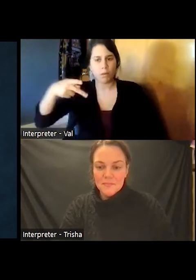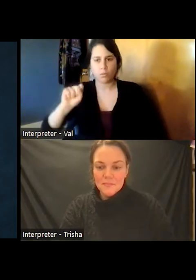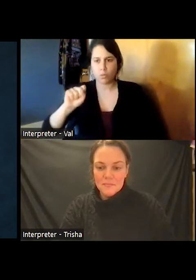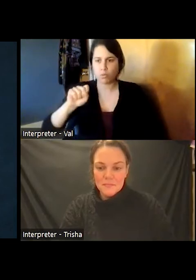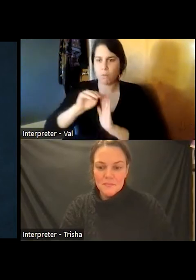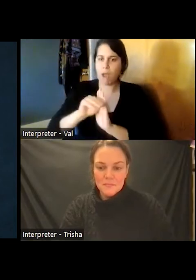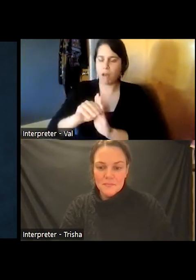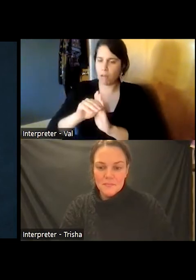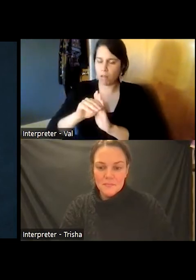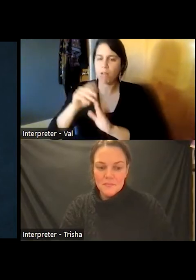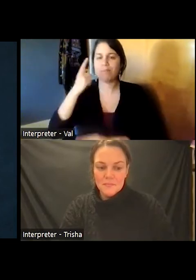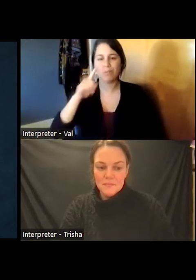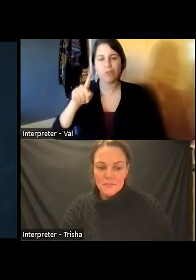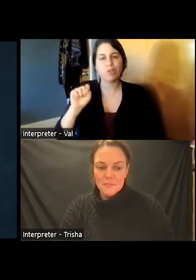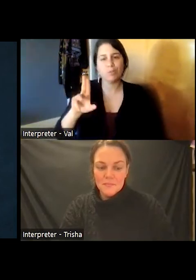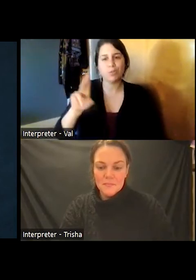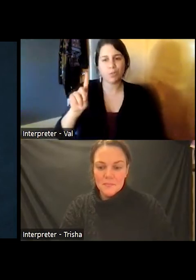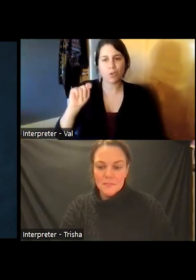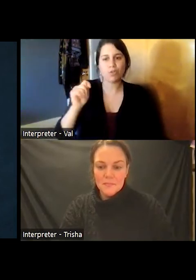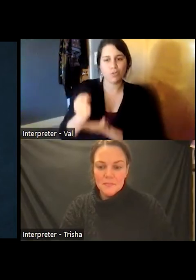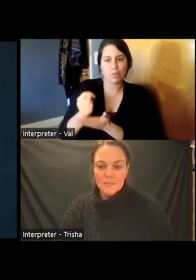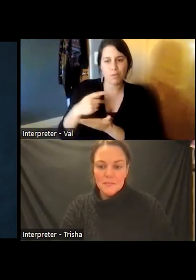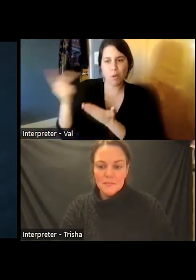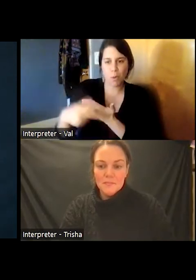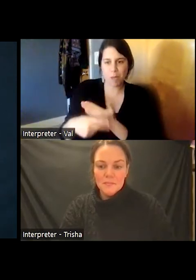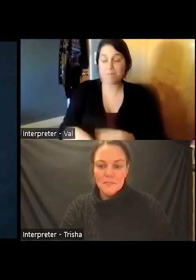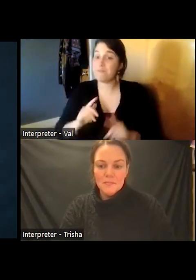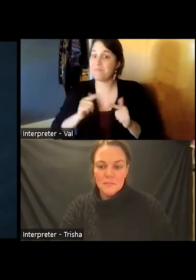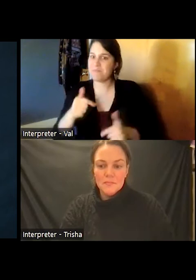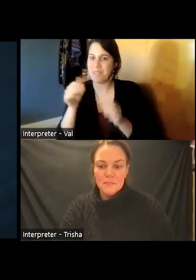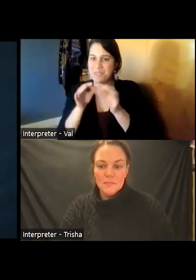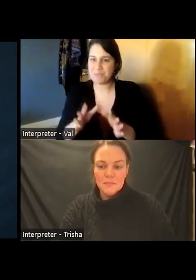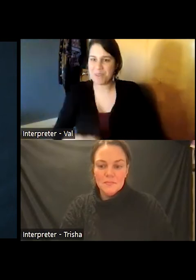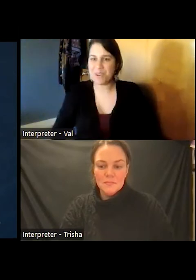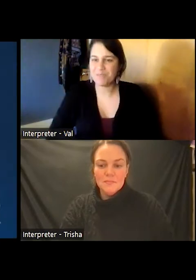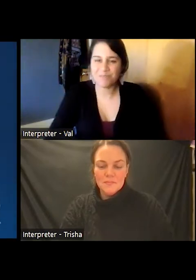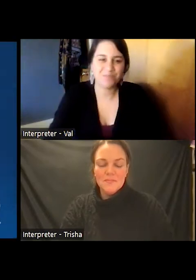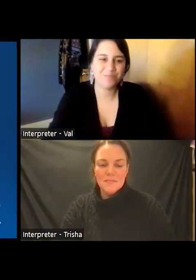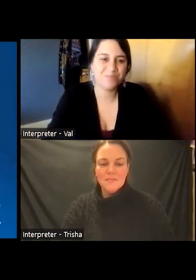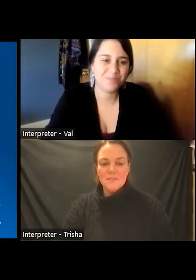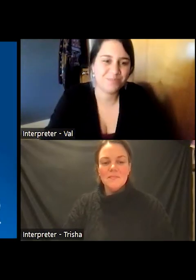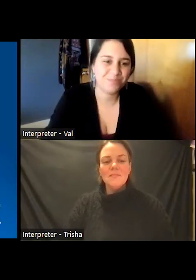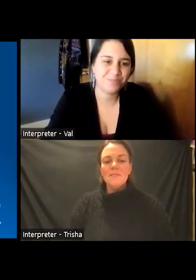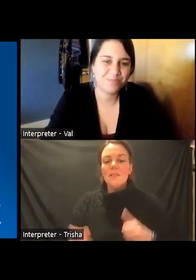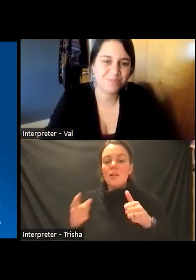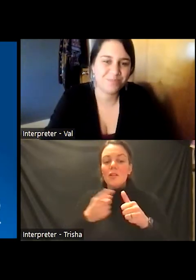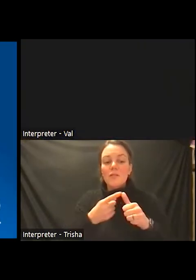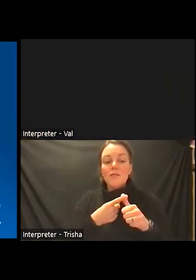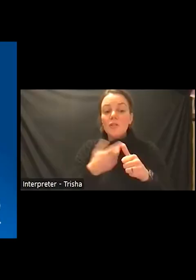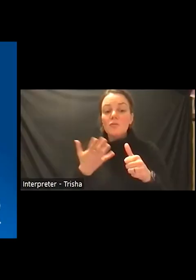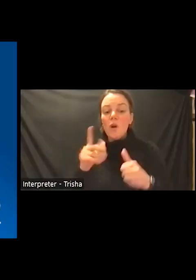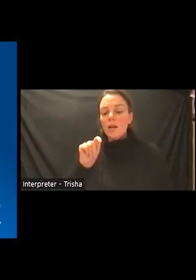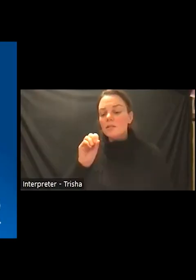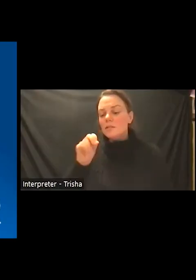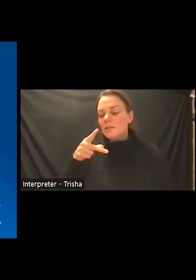our substance use disorder treatment programs the first one is tops which is transforming outpatient